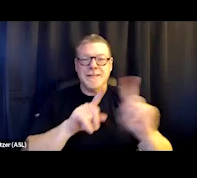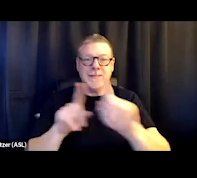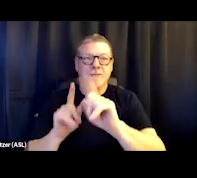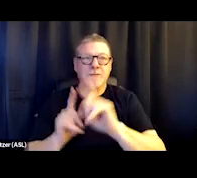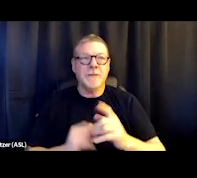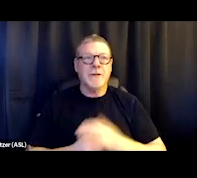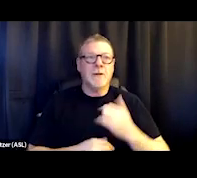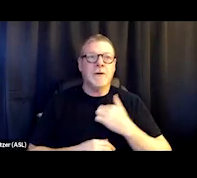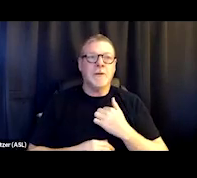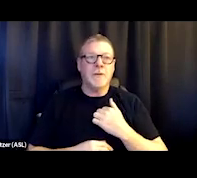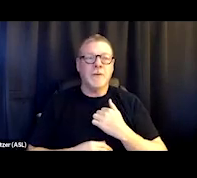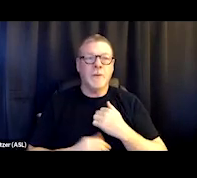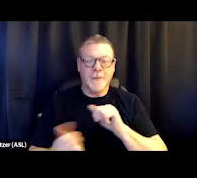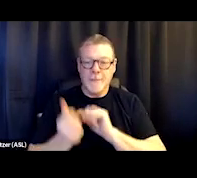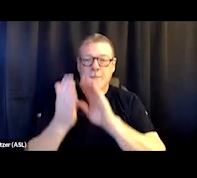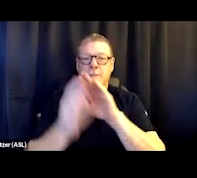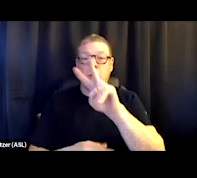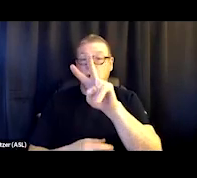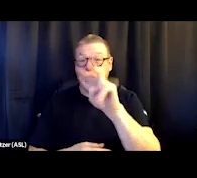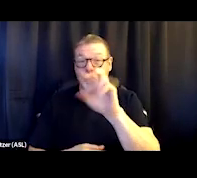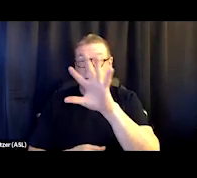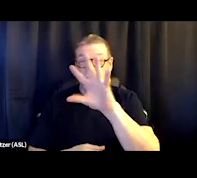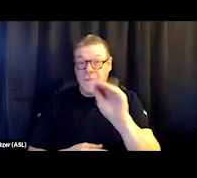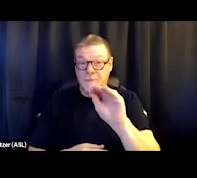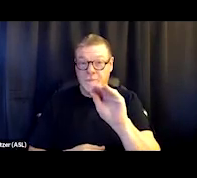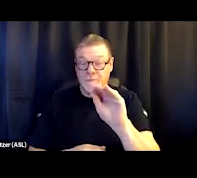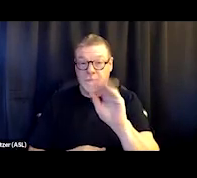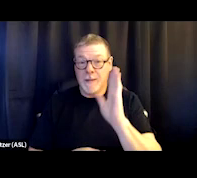We're bumping up against 250 beds, and we're looking at expansion right now.